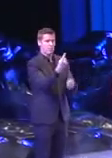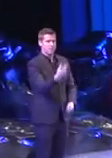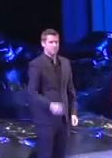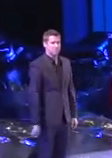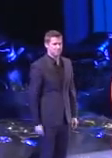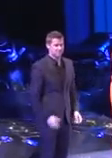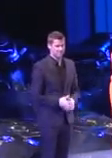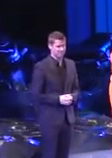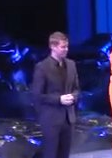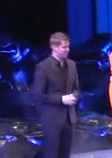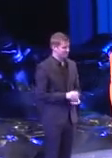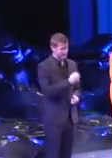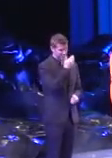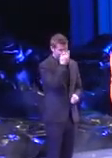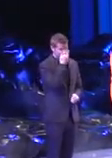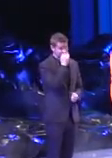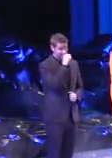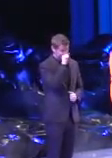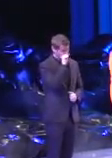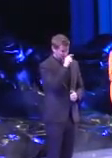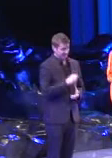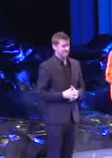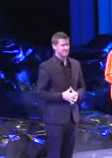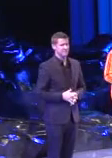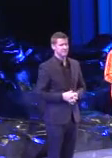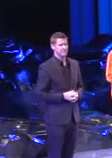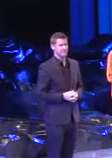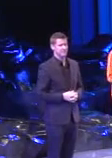(audience talking together) (audio drops out)